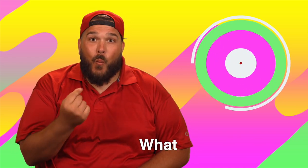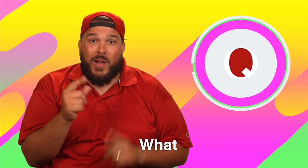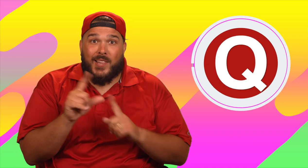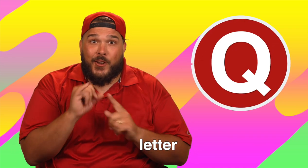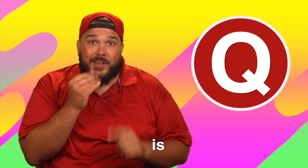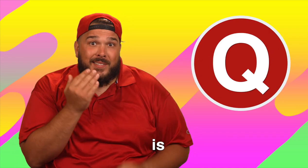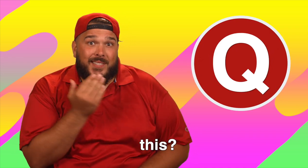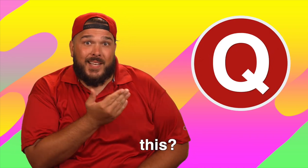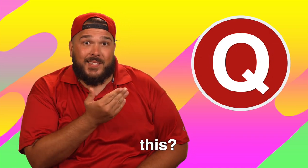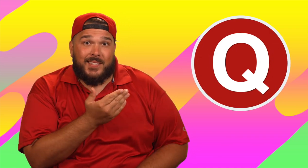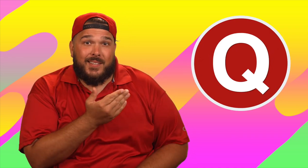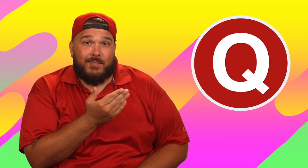What letter is this?